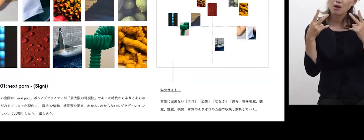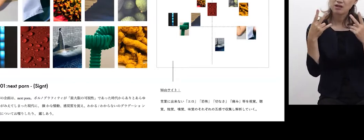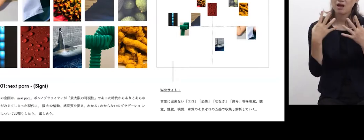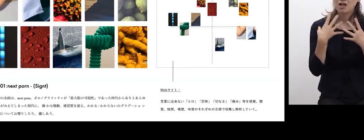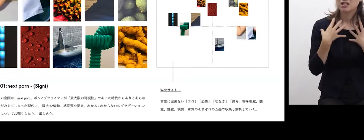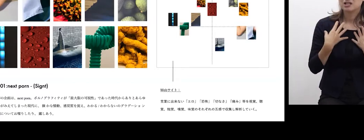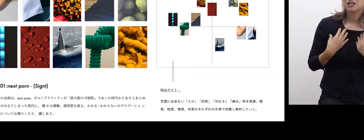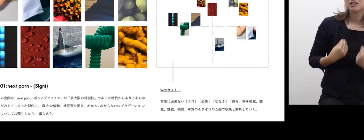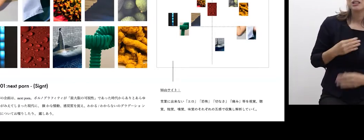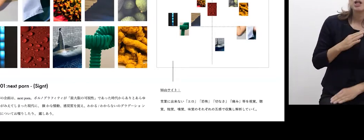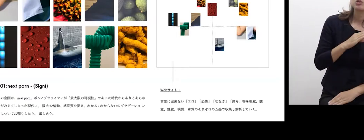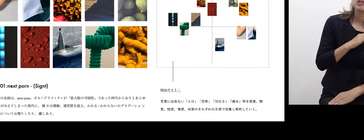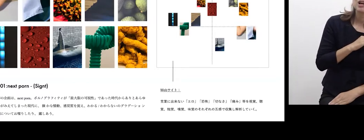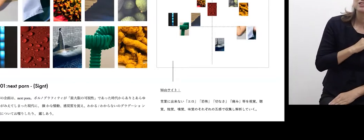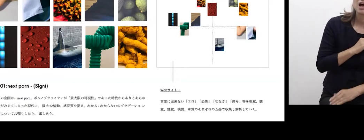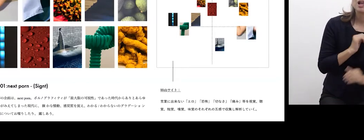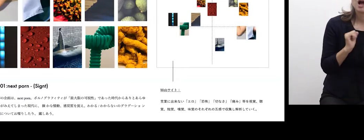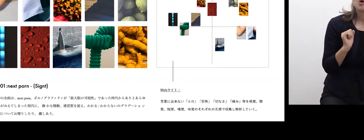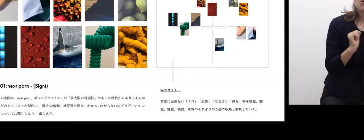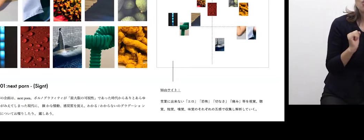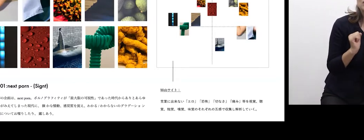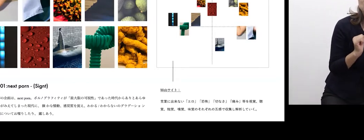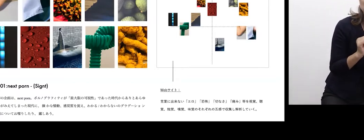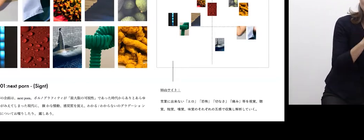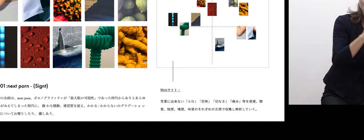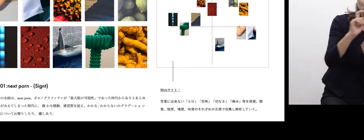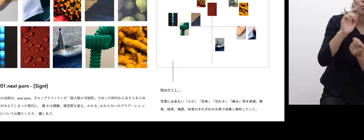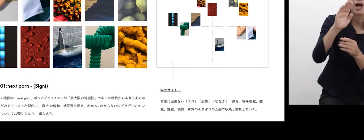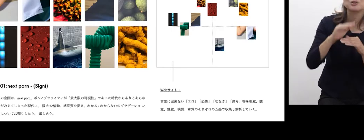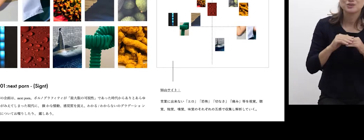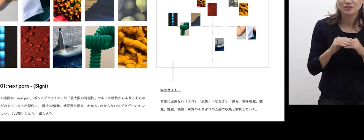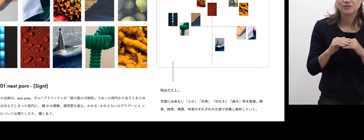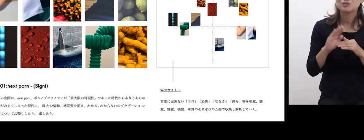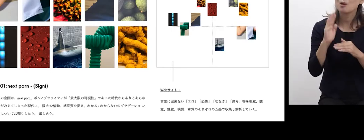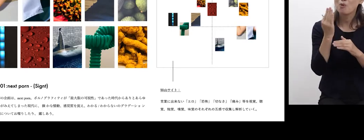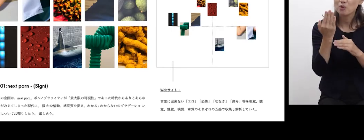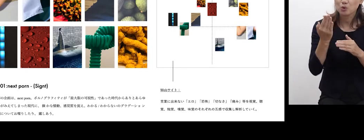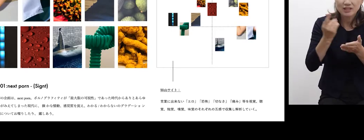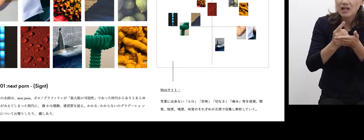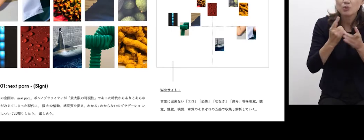like erotic, heartbreaking, fear, and etc. But I have been thinking of